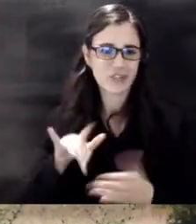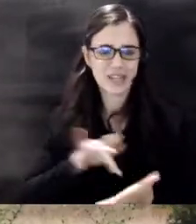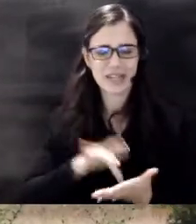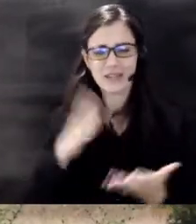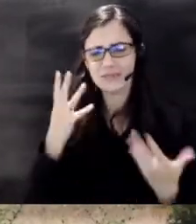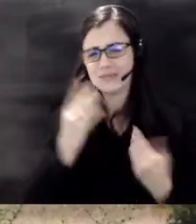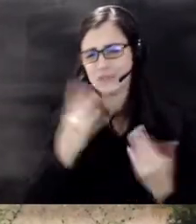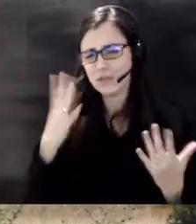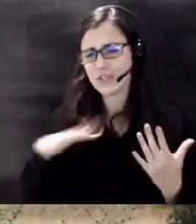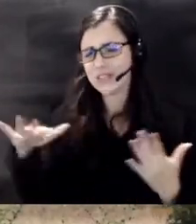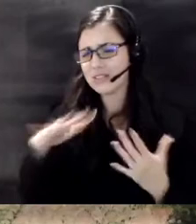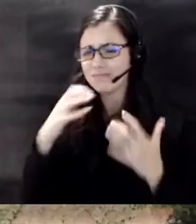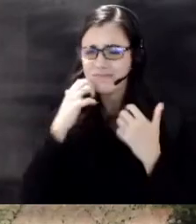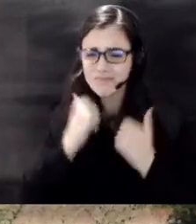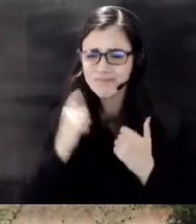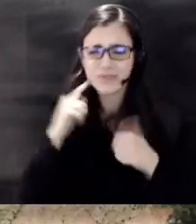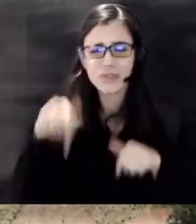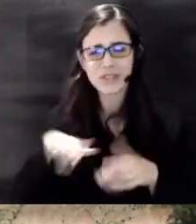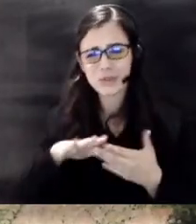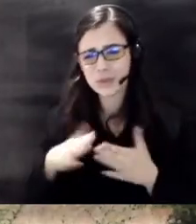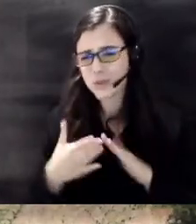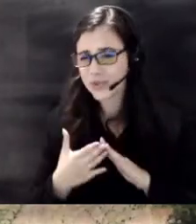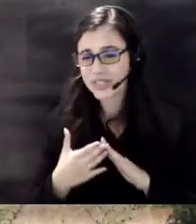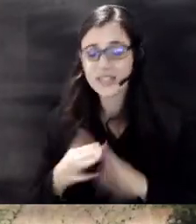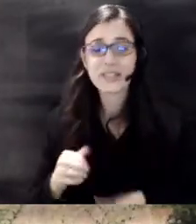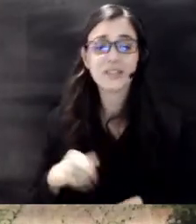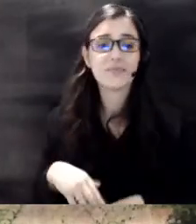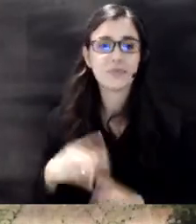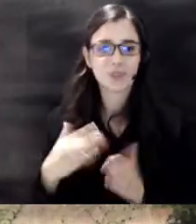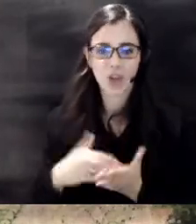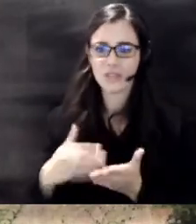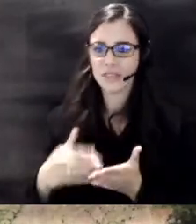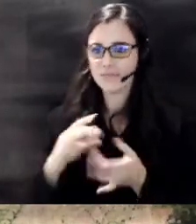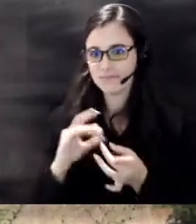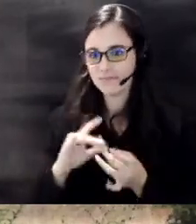to our community awesome announcements about fire and the indigenous peoples way to go guys